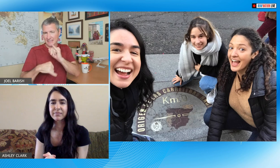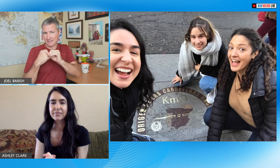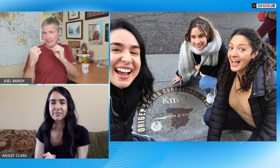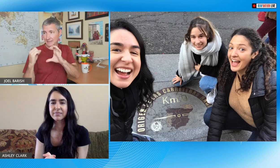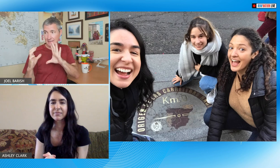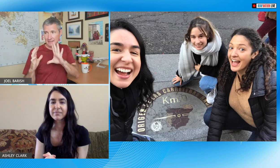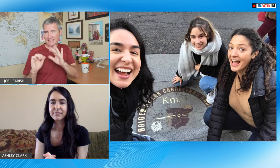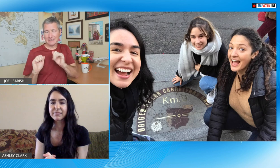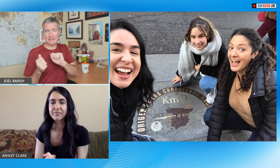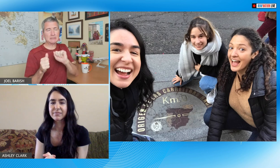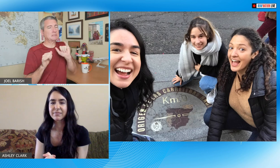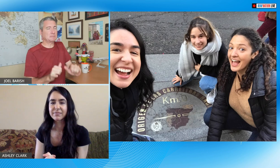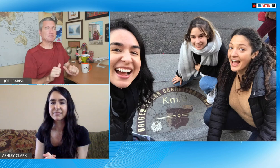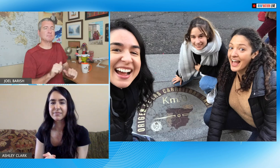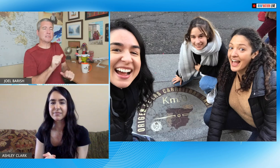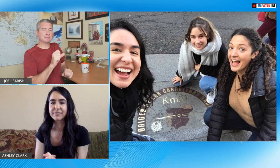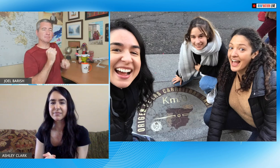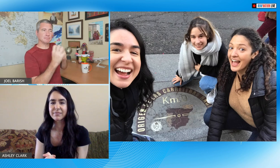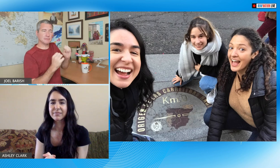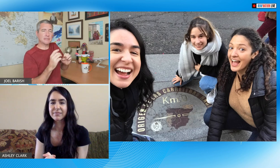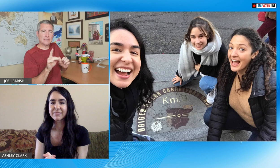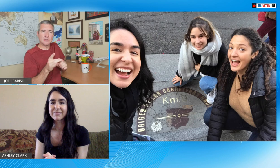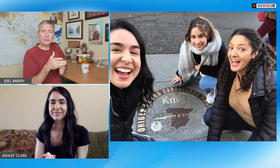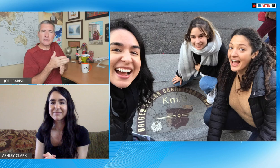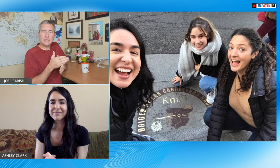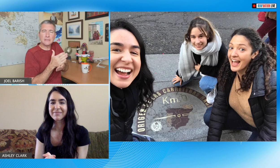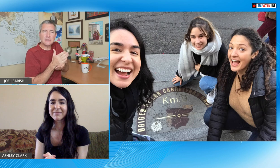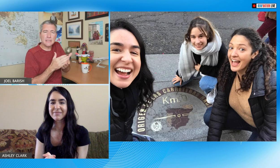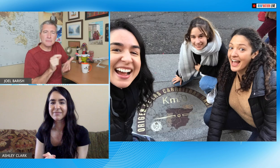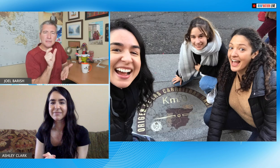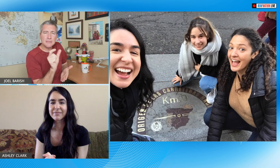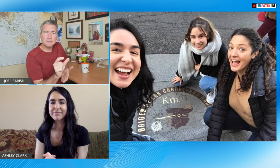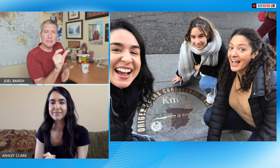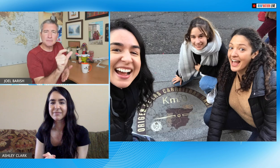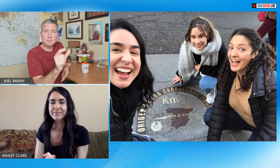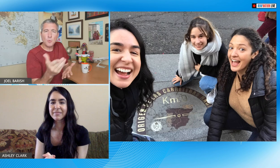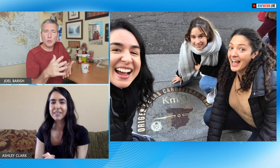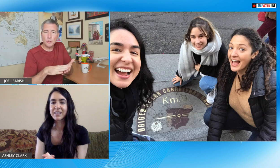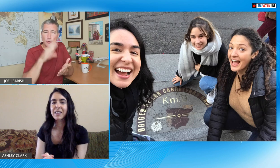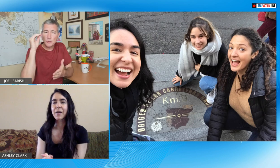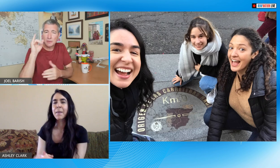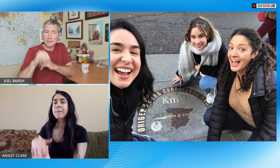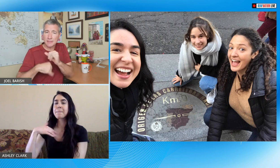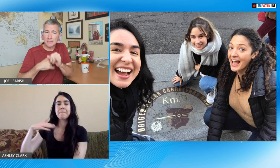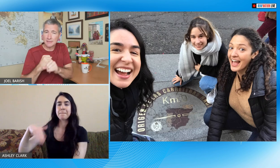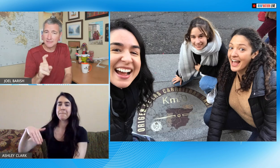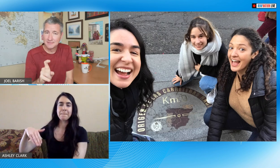you've been using international language did we able to share any of the little